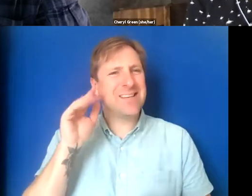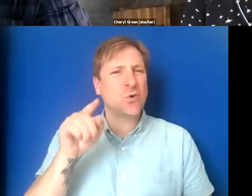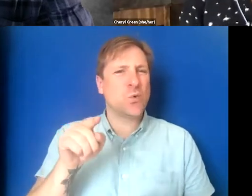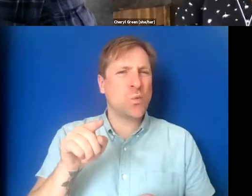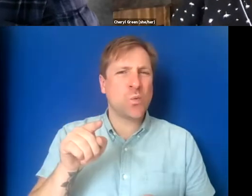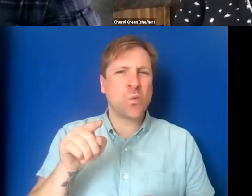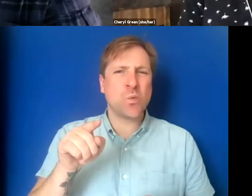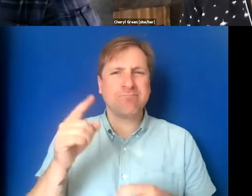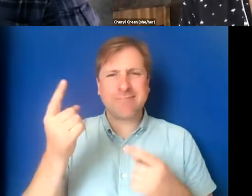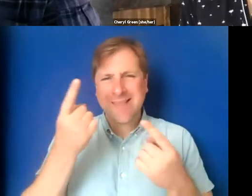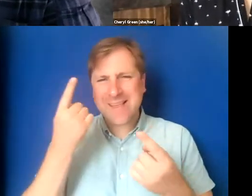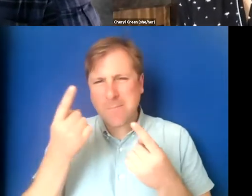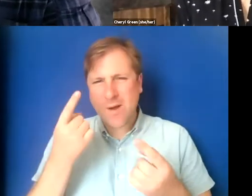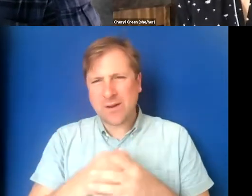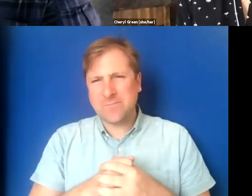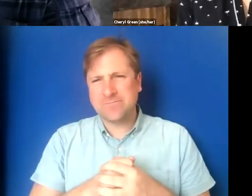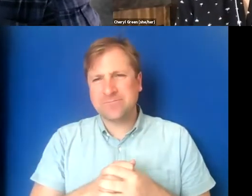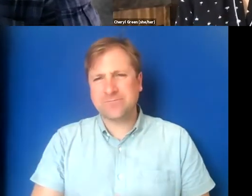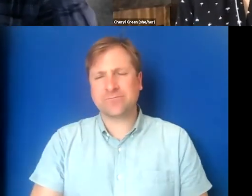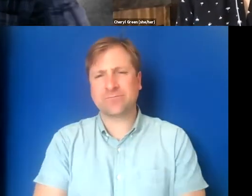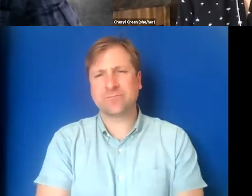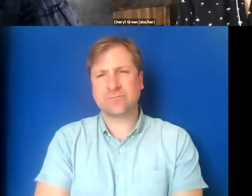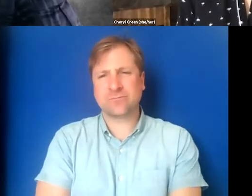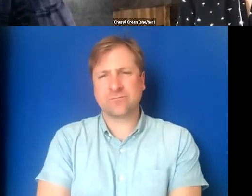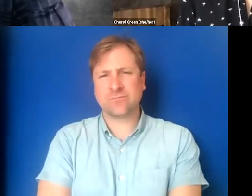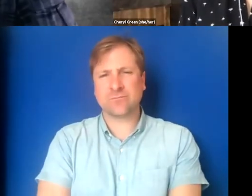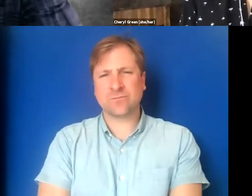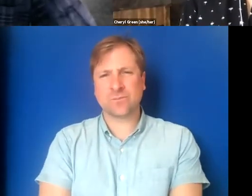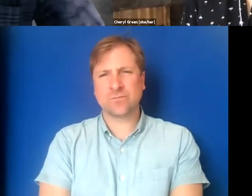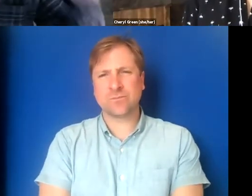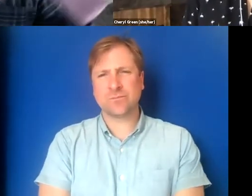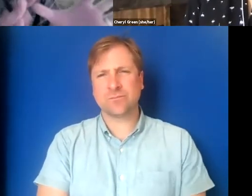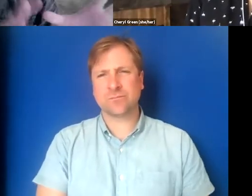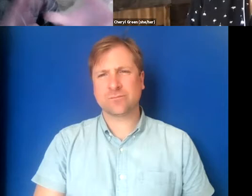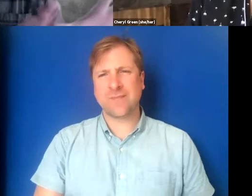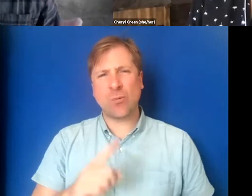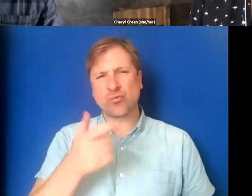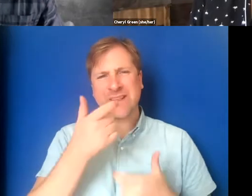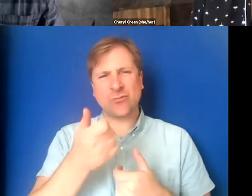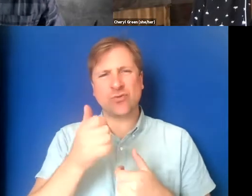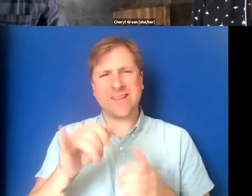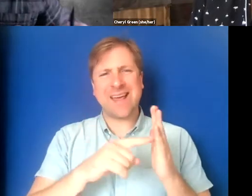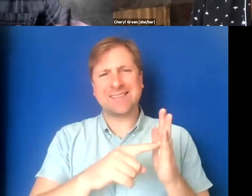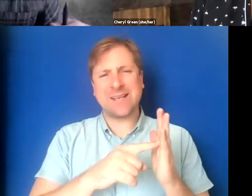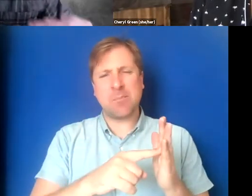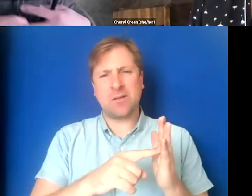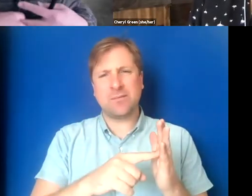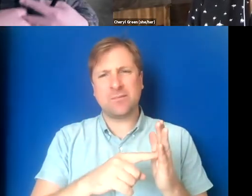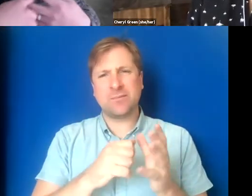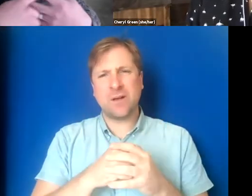hearing you think that through, it occurred to me that I was super interested in the example you gave of